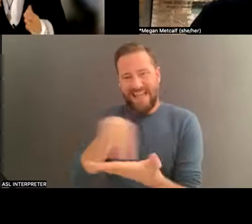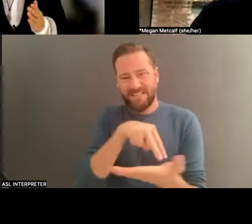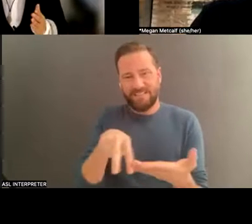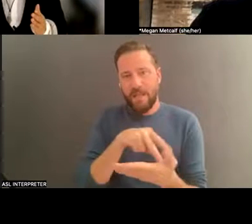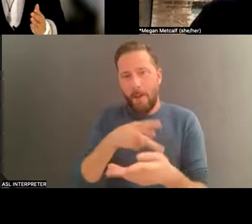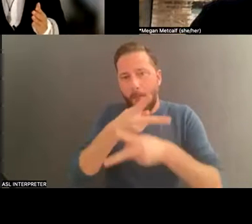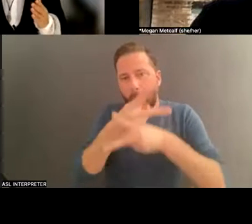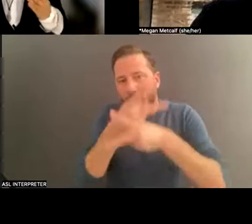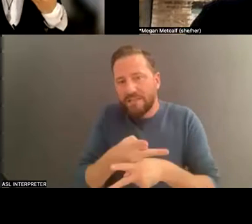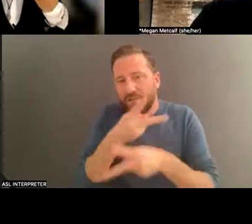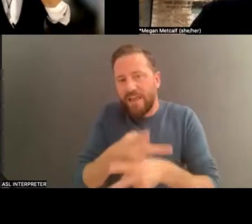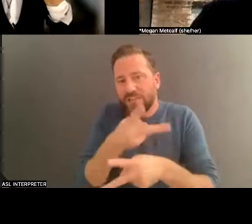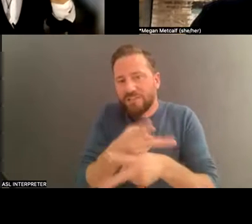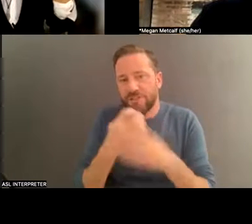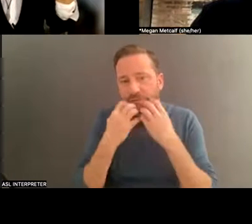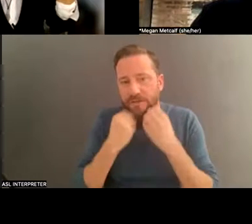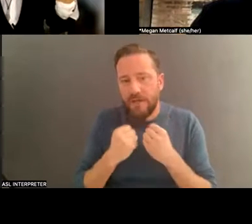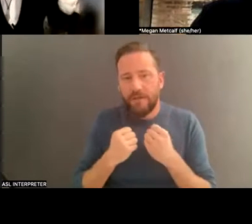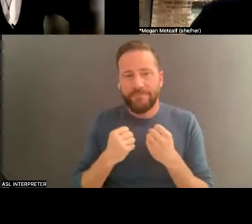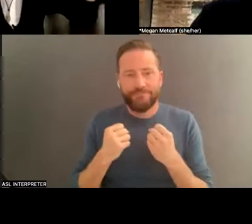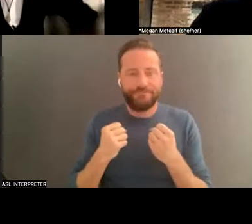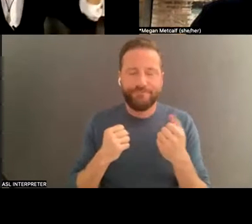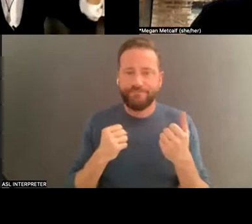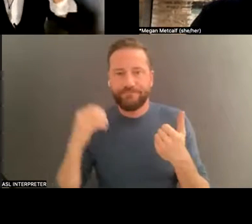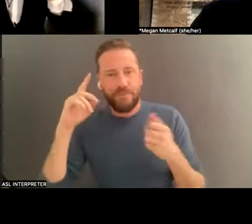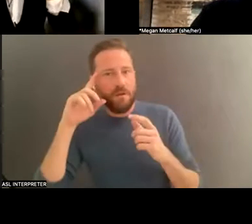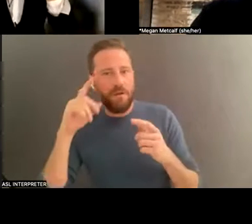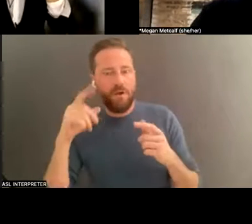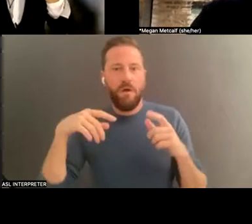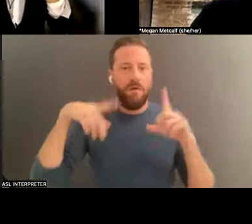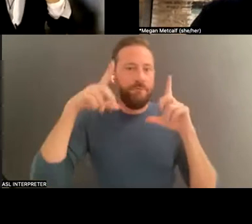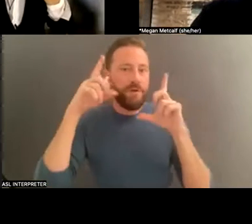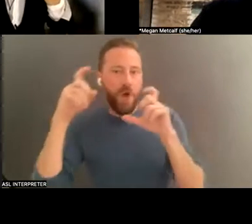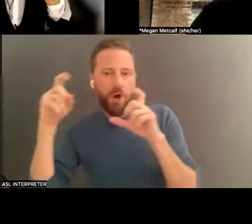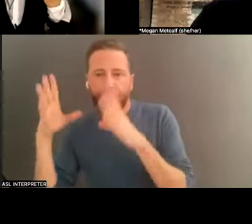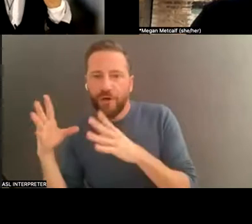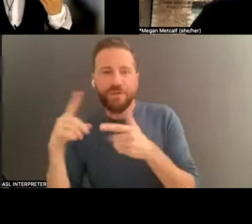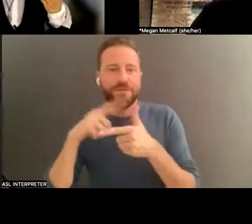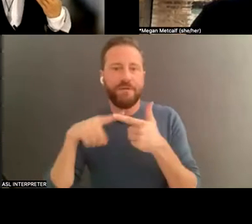. Photographers, paint ing, it's not so time-based. And so you can go back